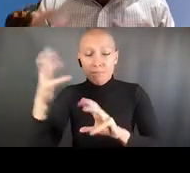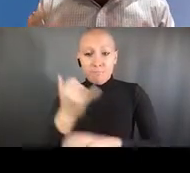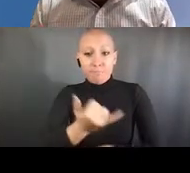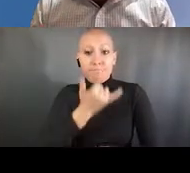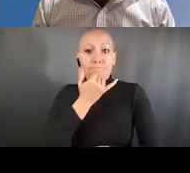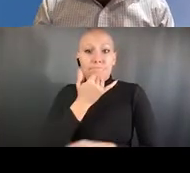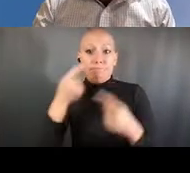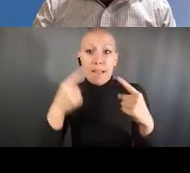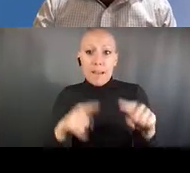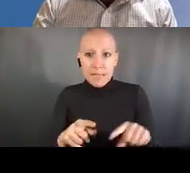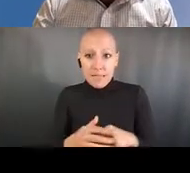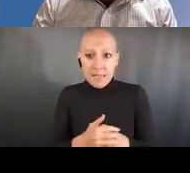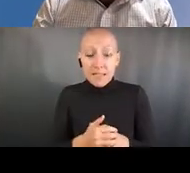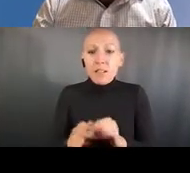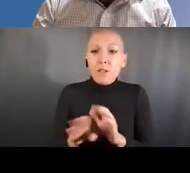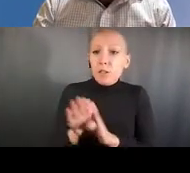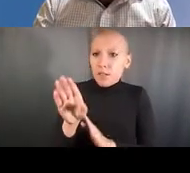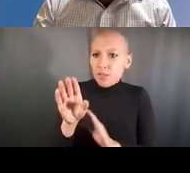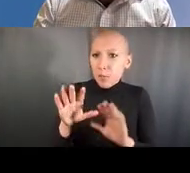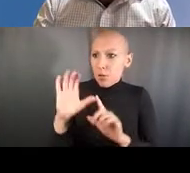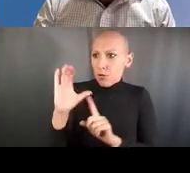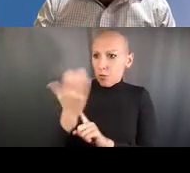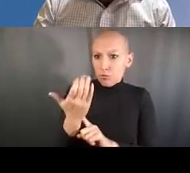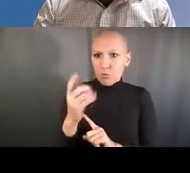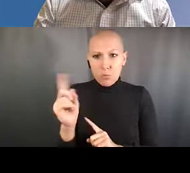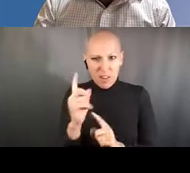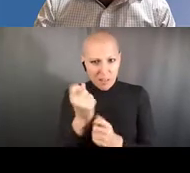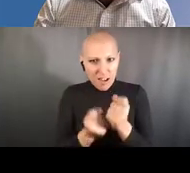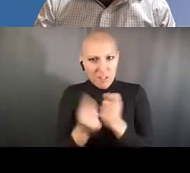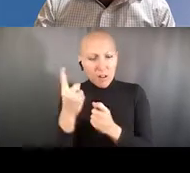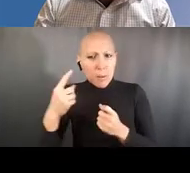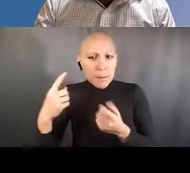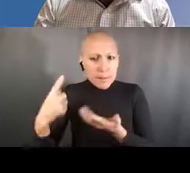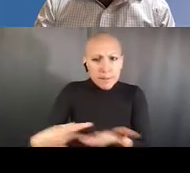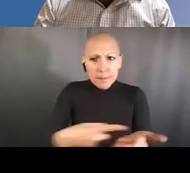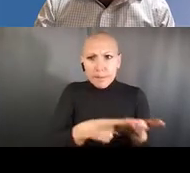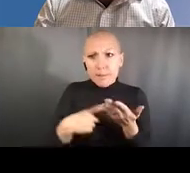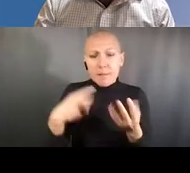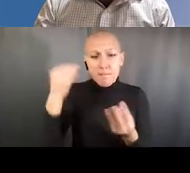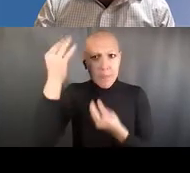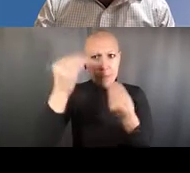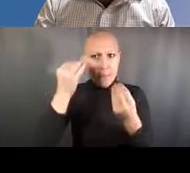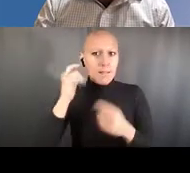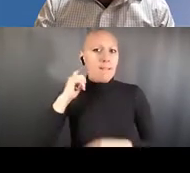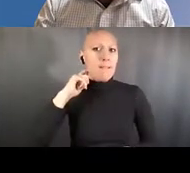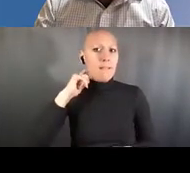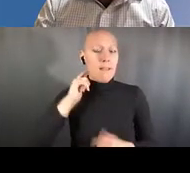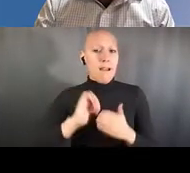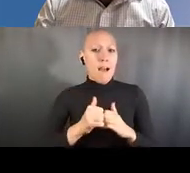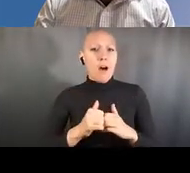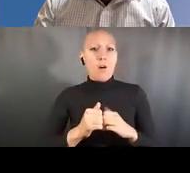administrative supplements to our training grants to allow institutions to develop new curricular activities